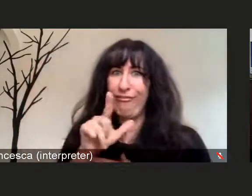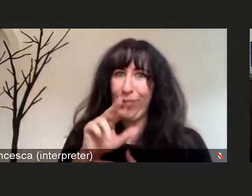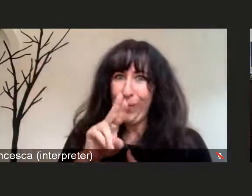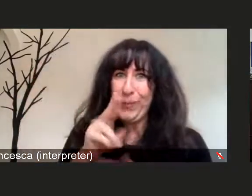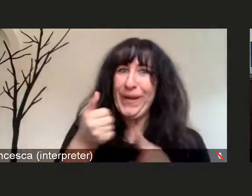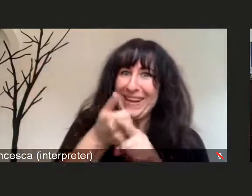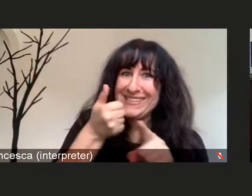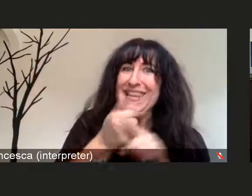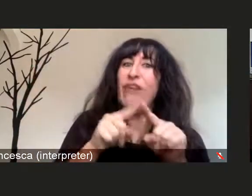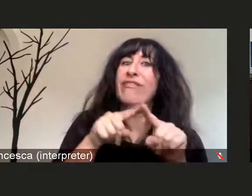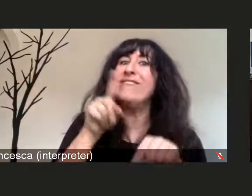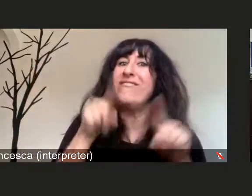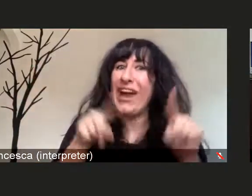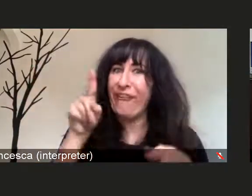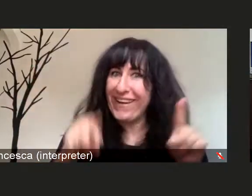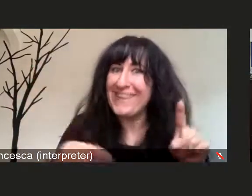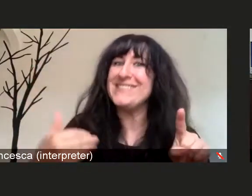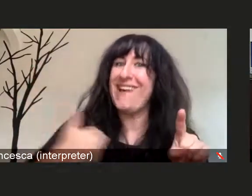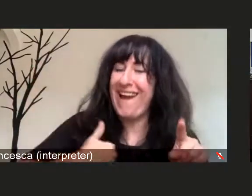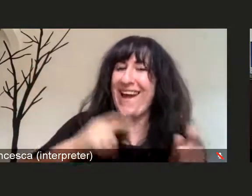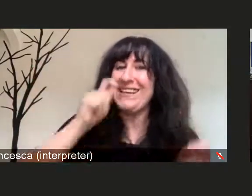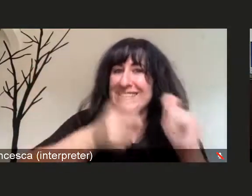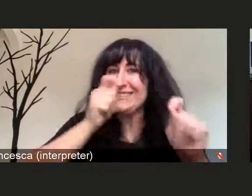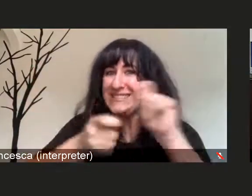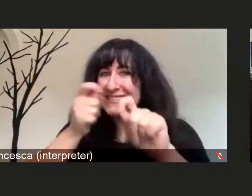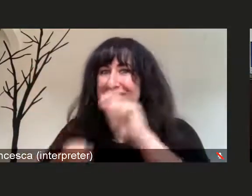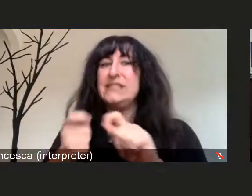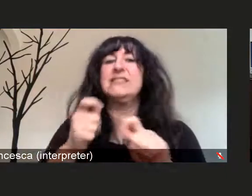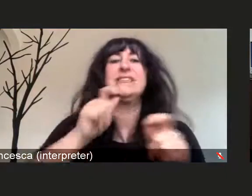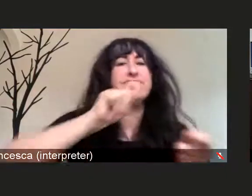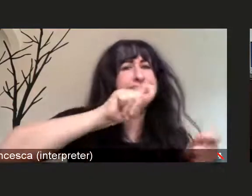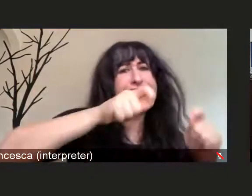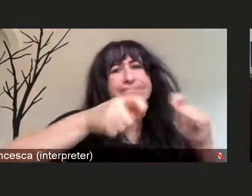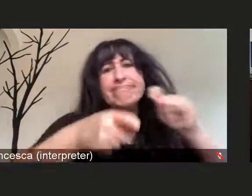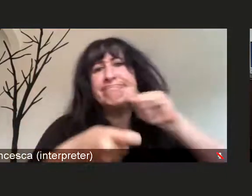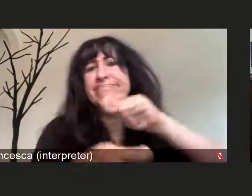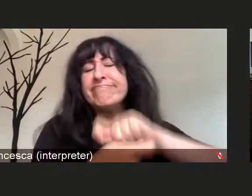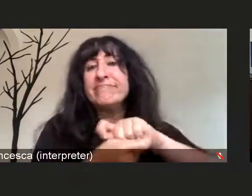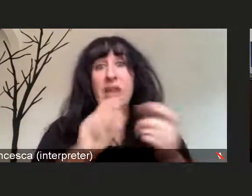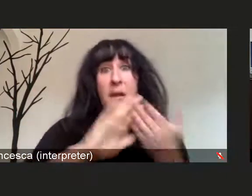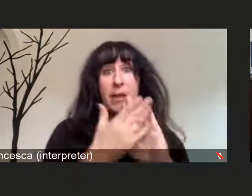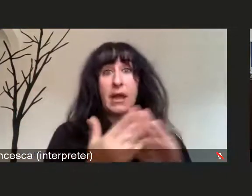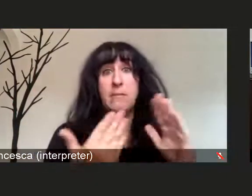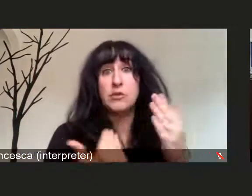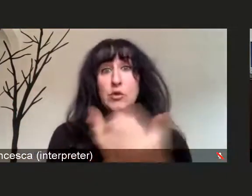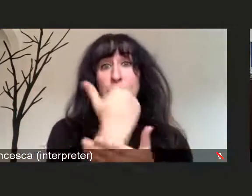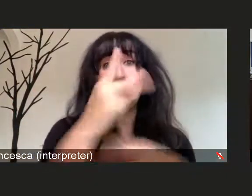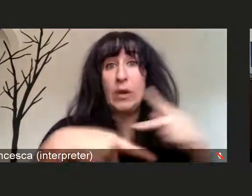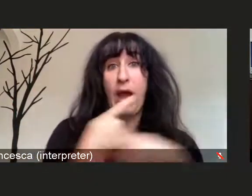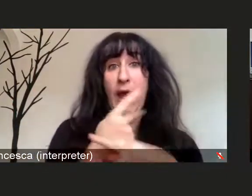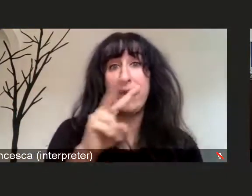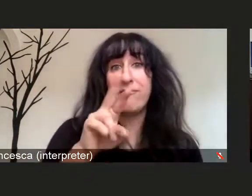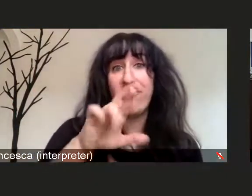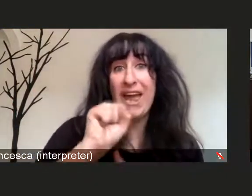and each strains of that flu virus change as time goes on, and that's one of the reasons that we're asked